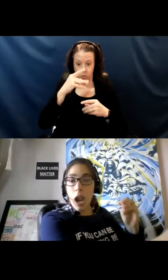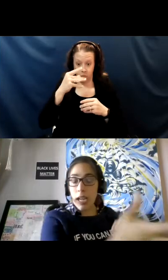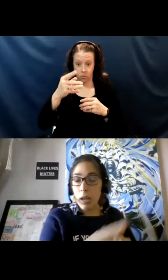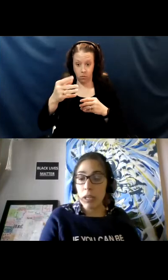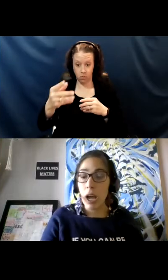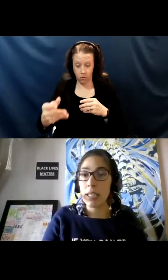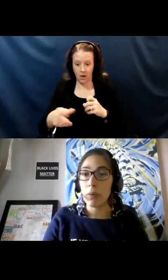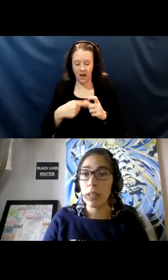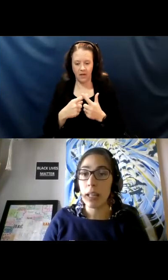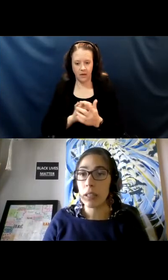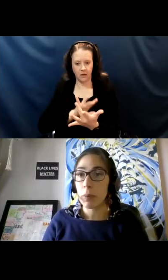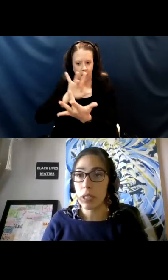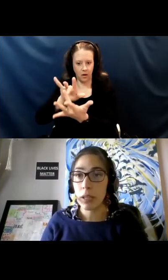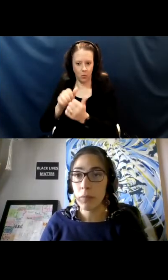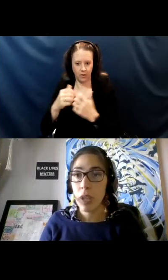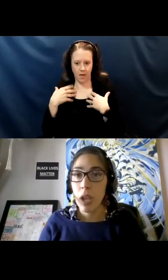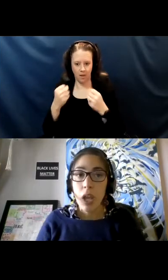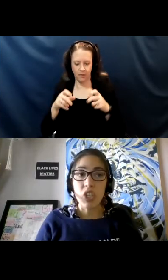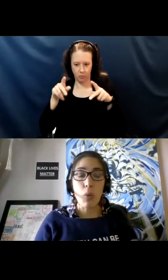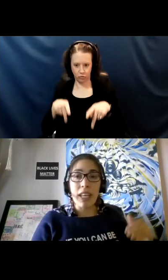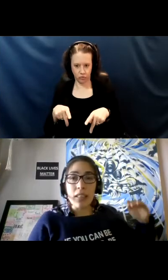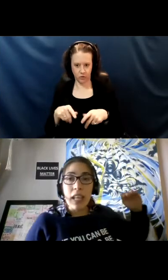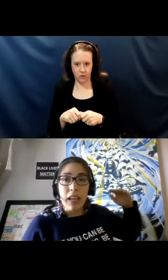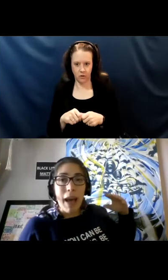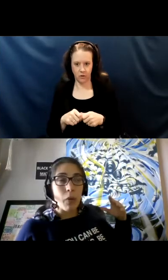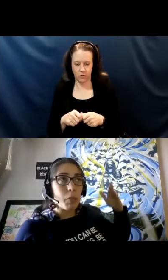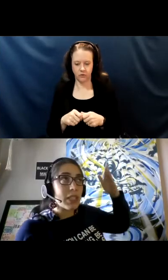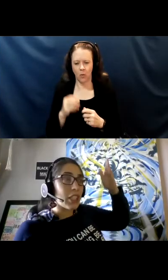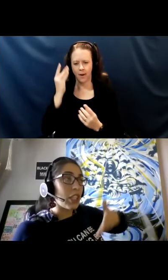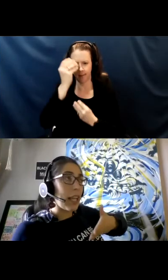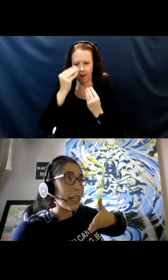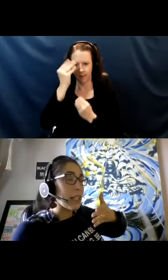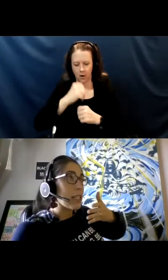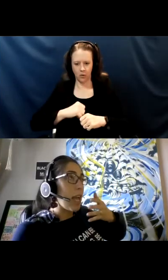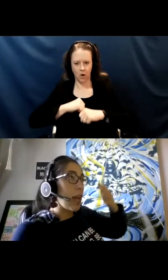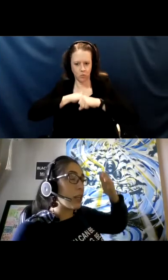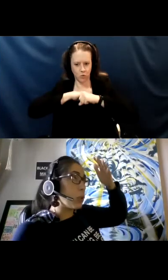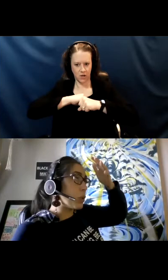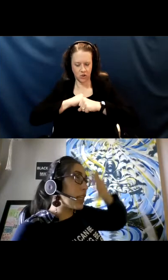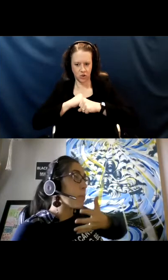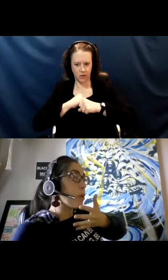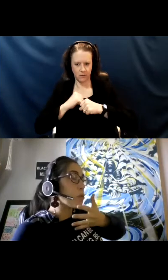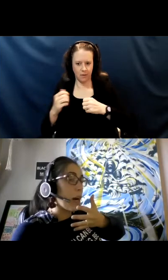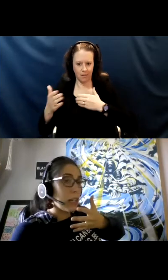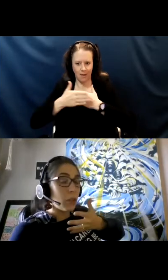and come in contact with a healthy person. So we can think about protection layers to keep those particles